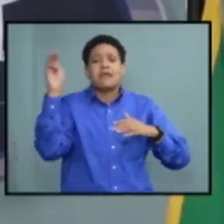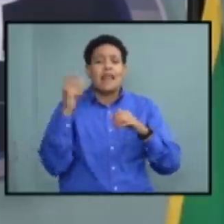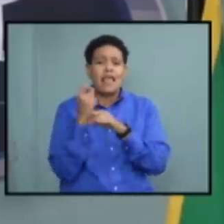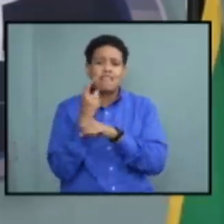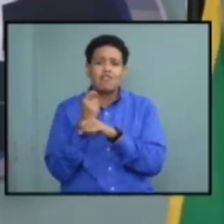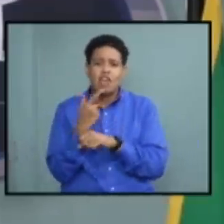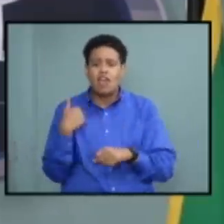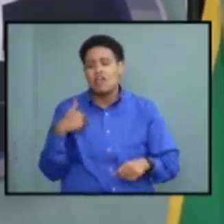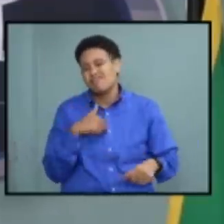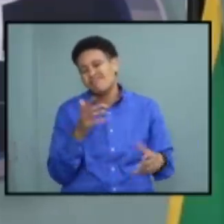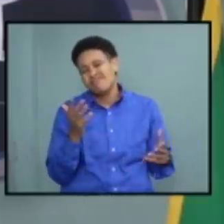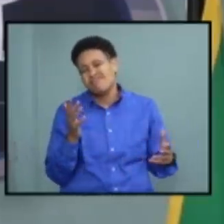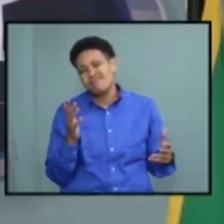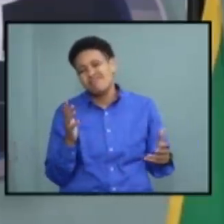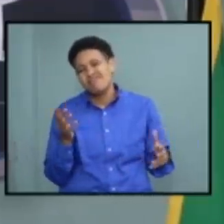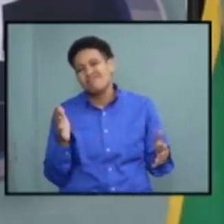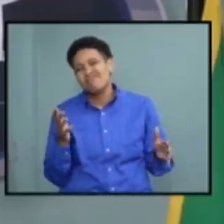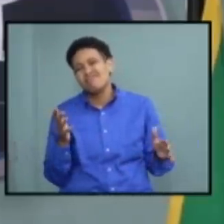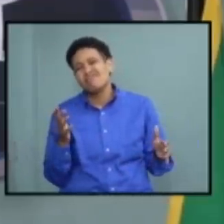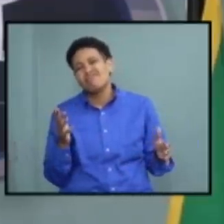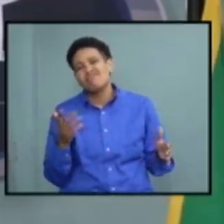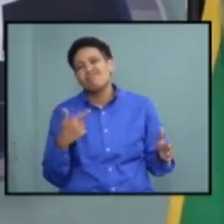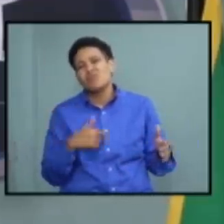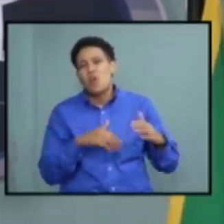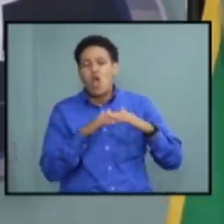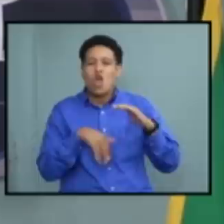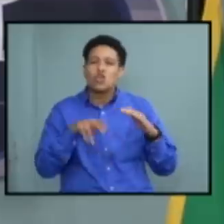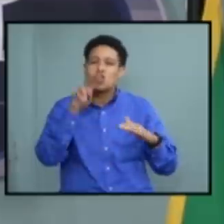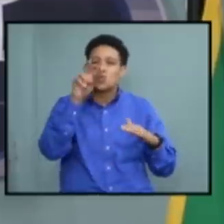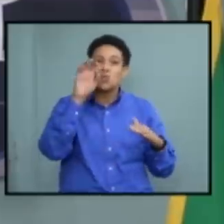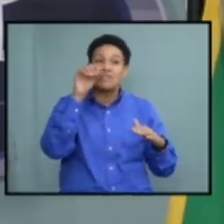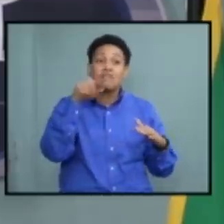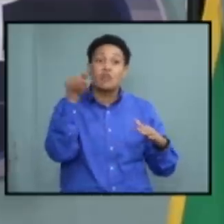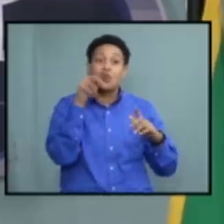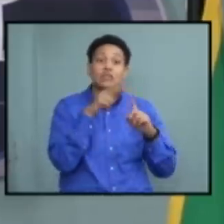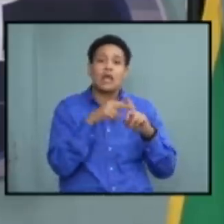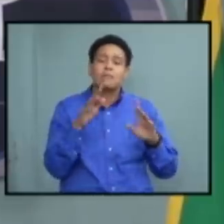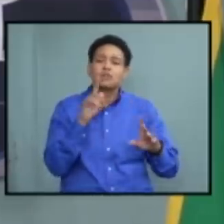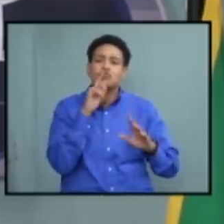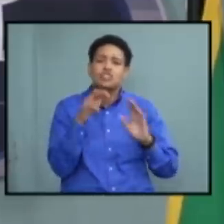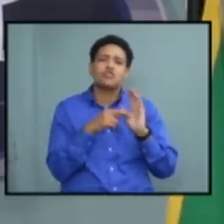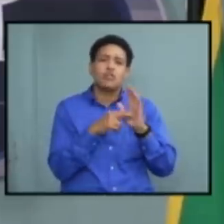about just under about 250 of those applications representing over 20,000